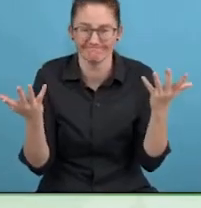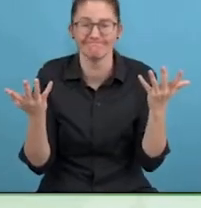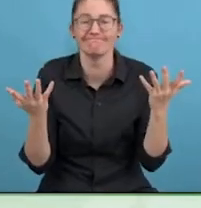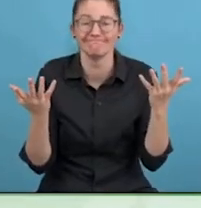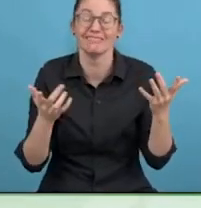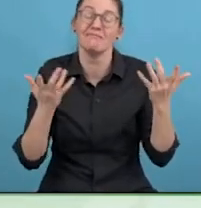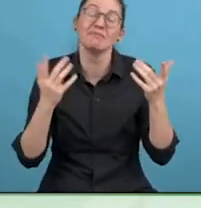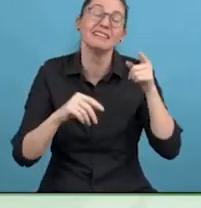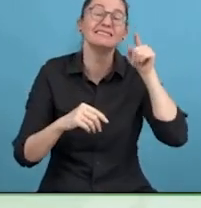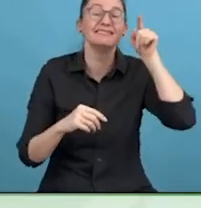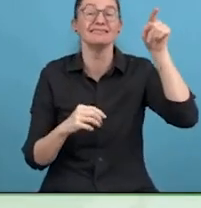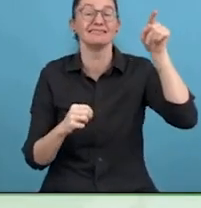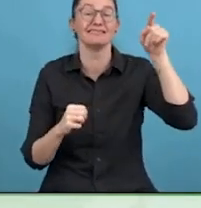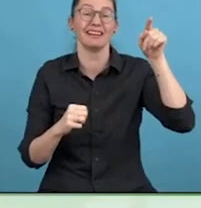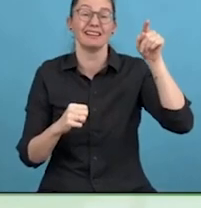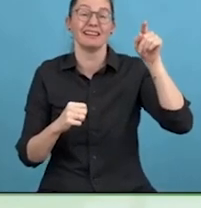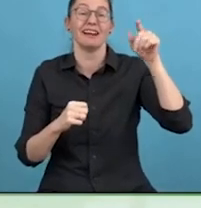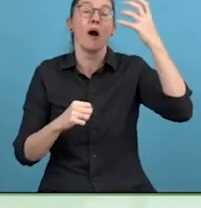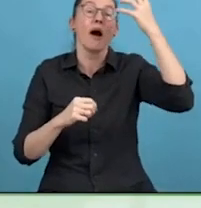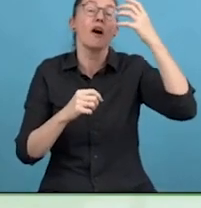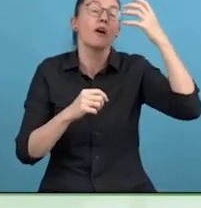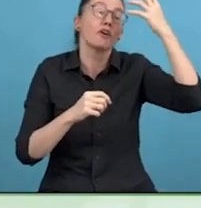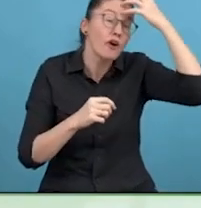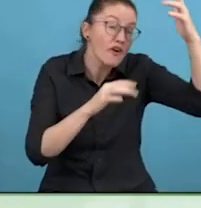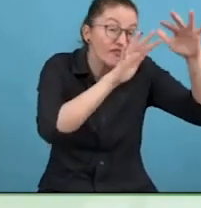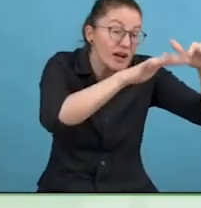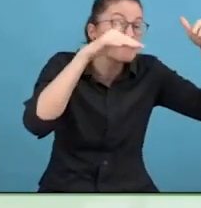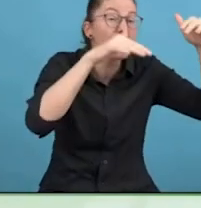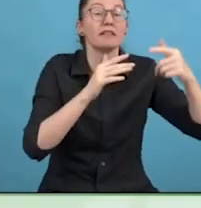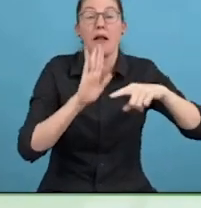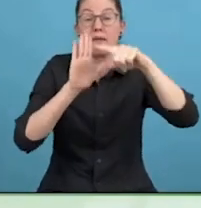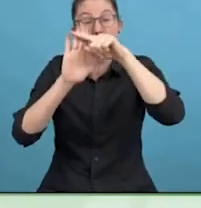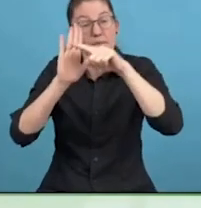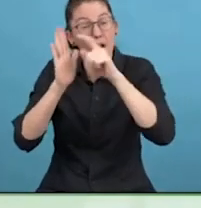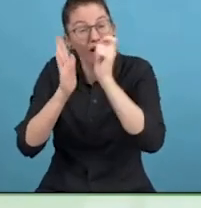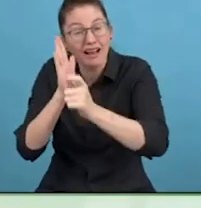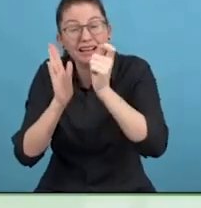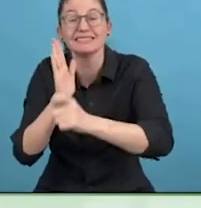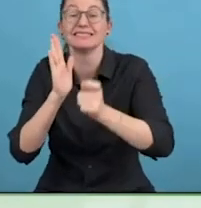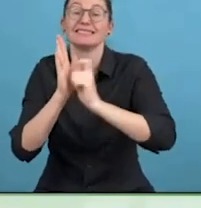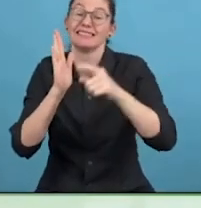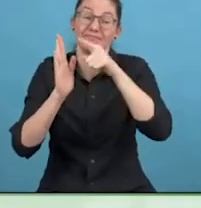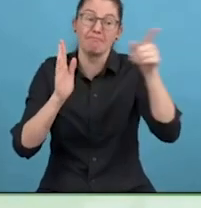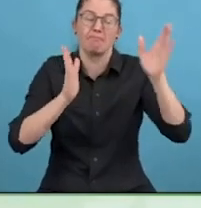Thank you, let's look at things on a practical basis.